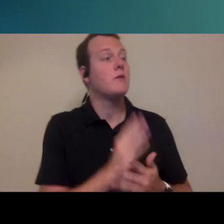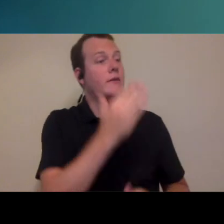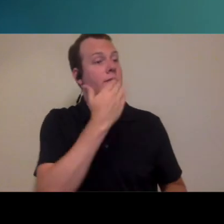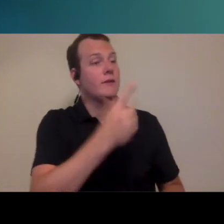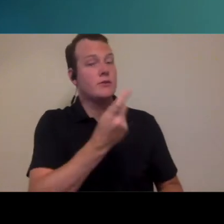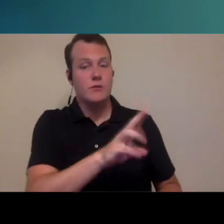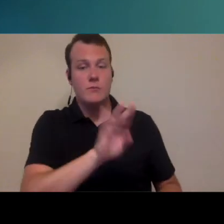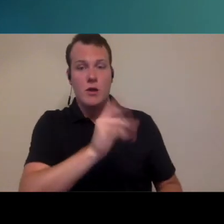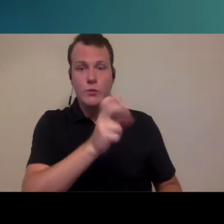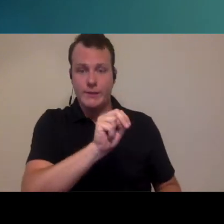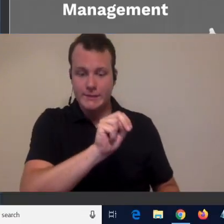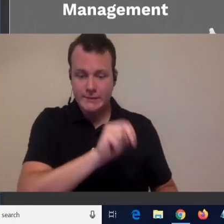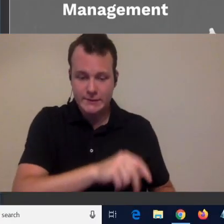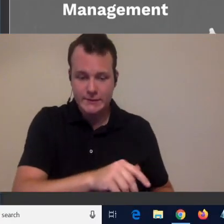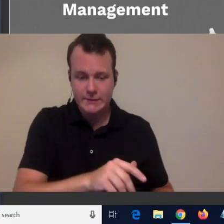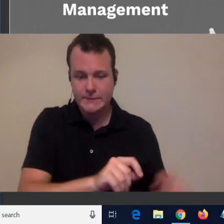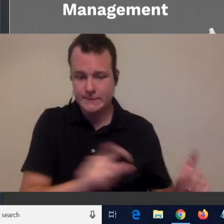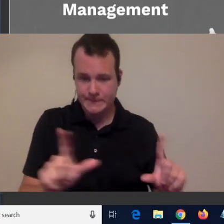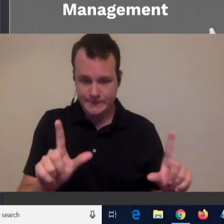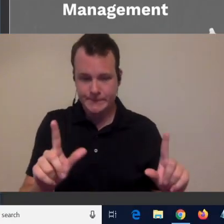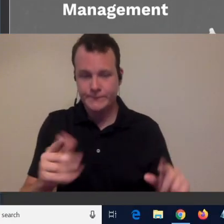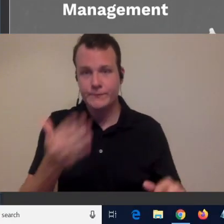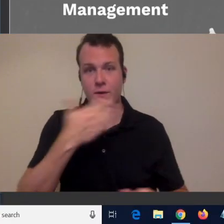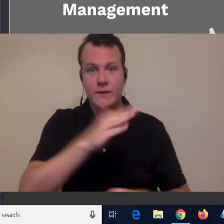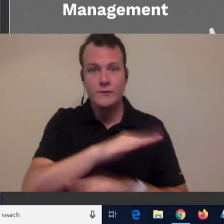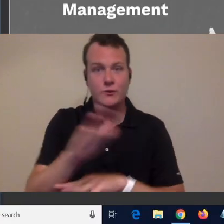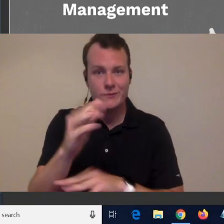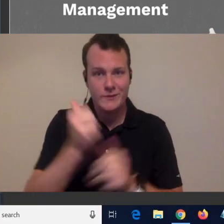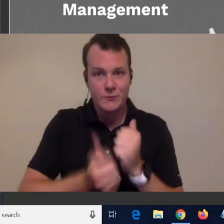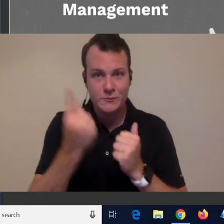thanks dr. Baldwin I'm gonna flip my screen over here yeah good evening